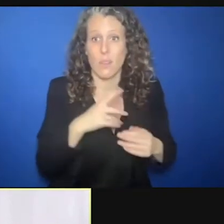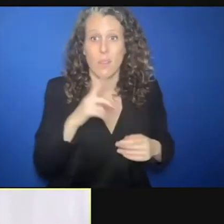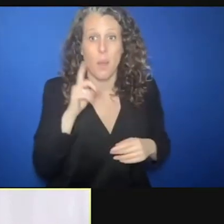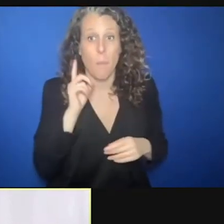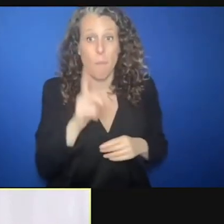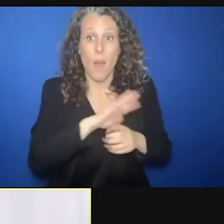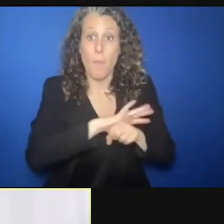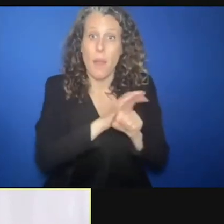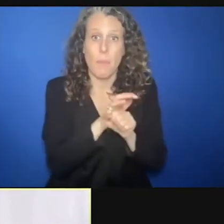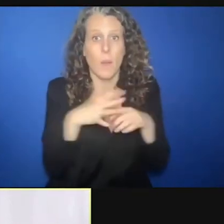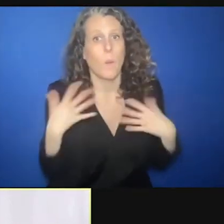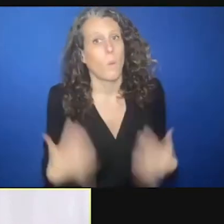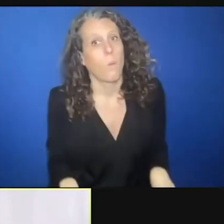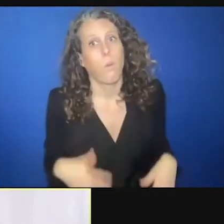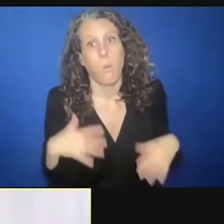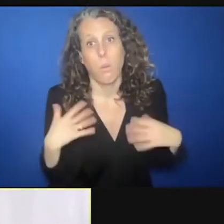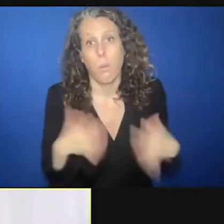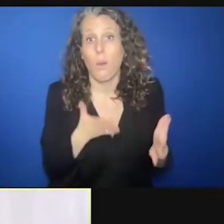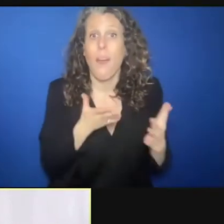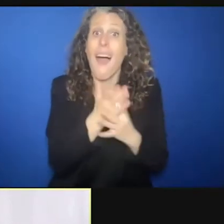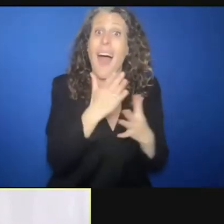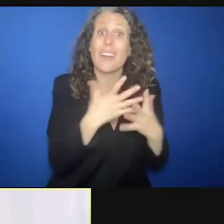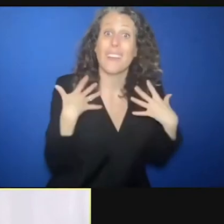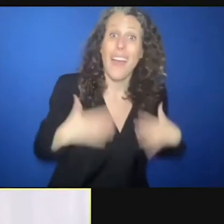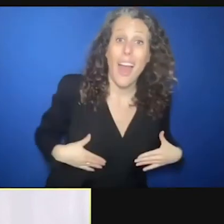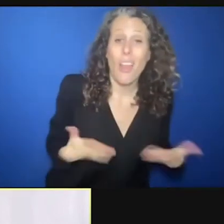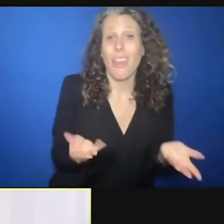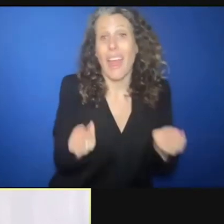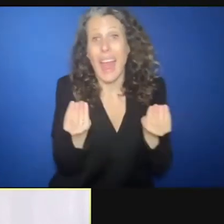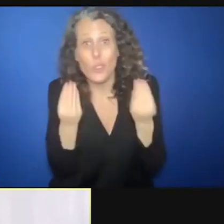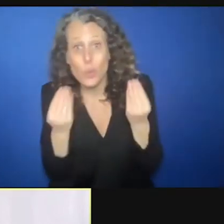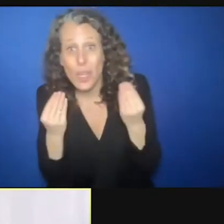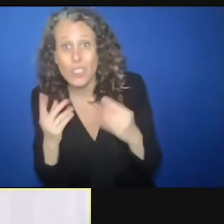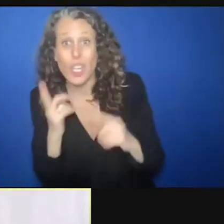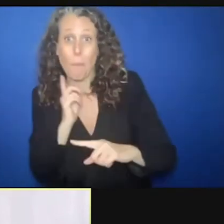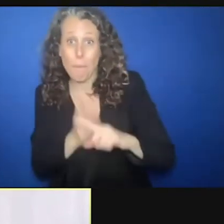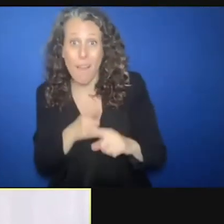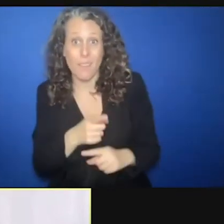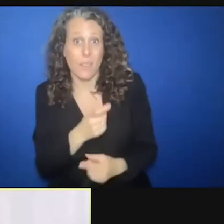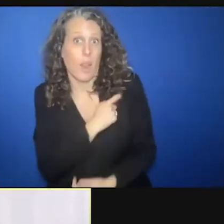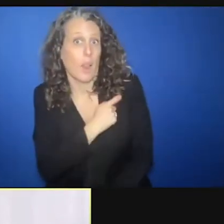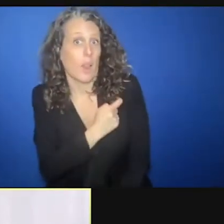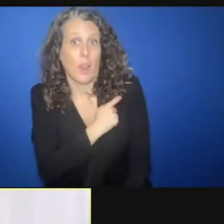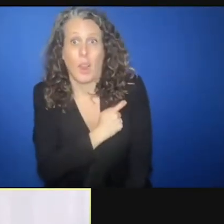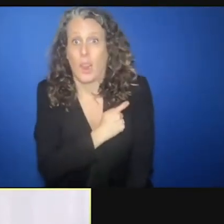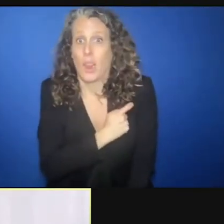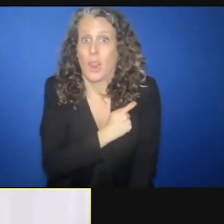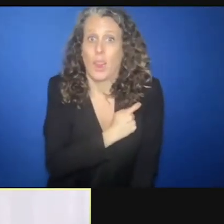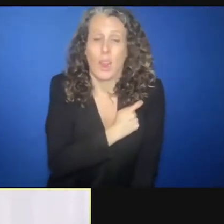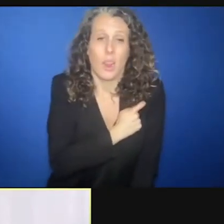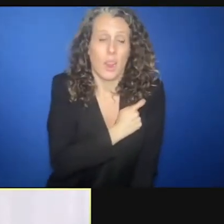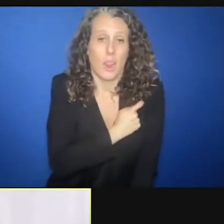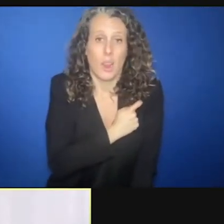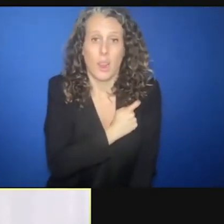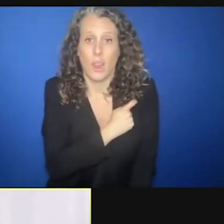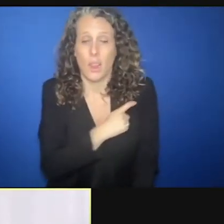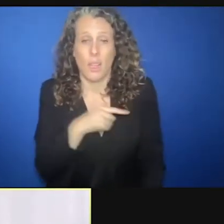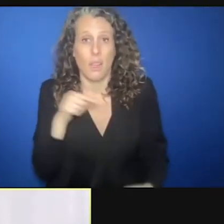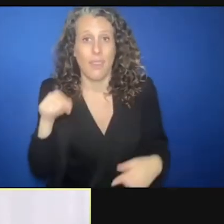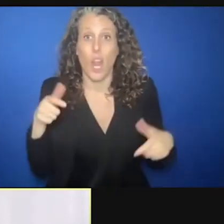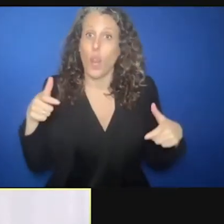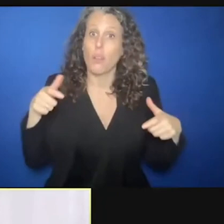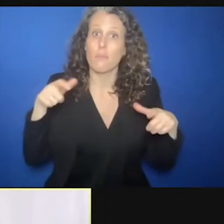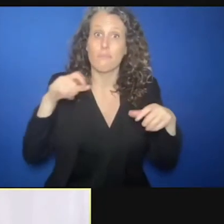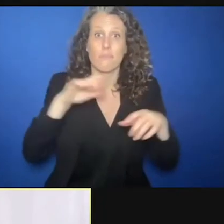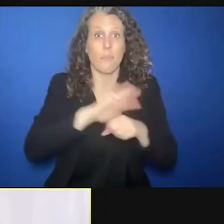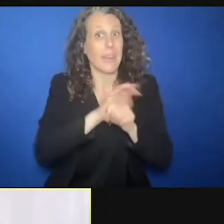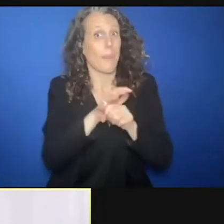Access to healthcare, education, and the anxiety that this confinement has caused at home for these